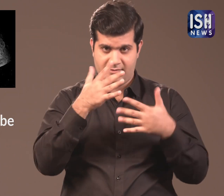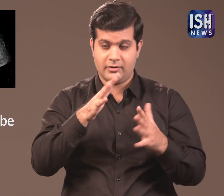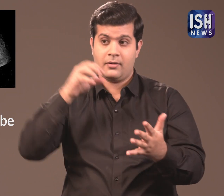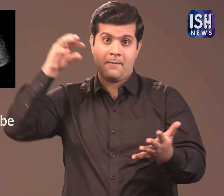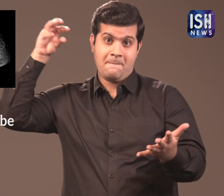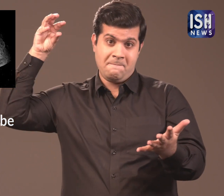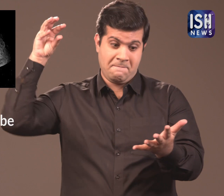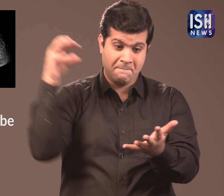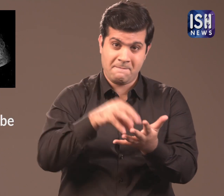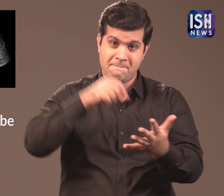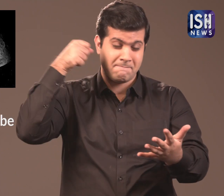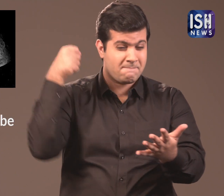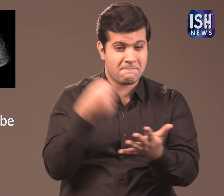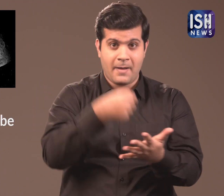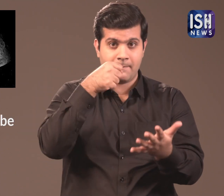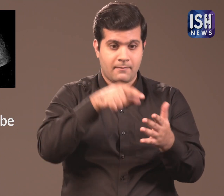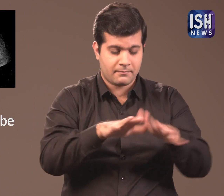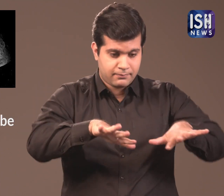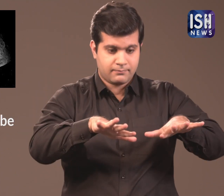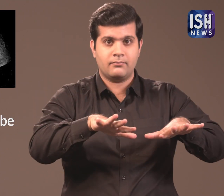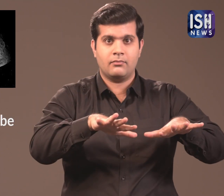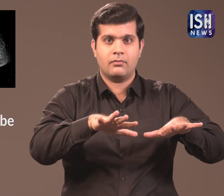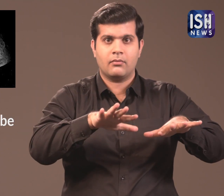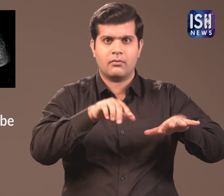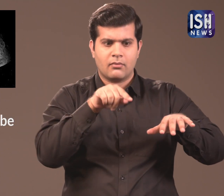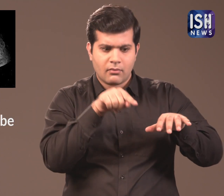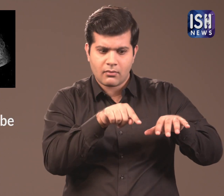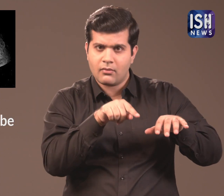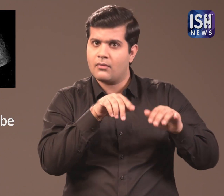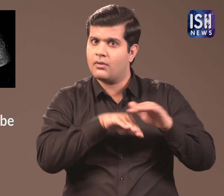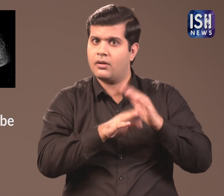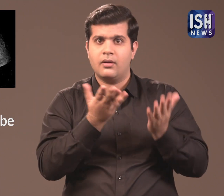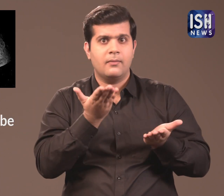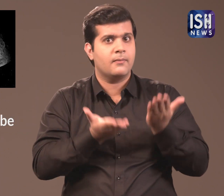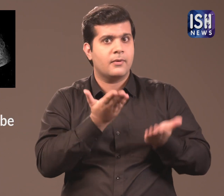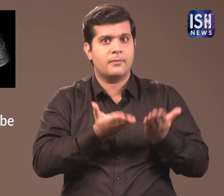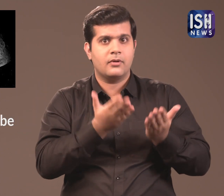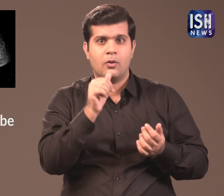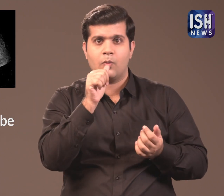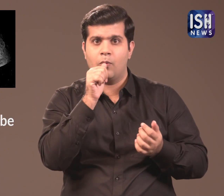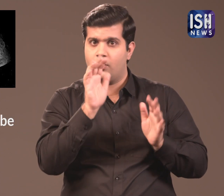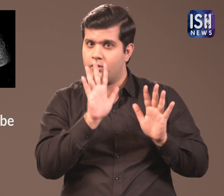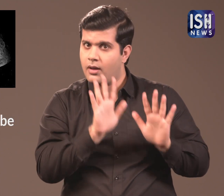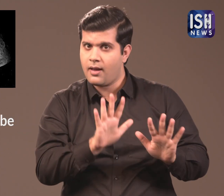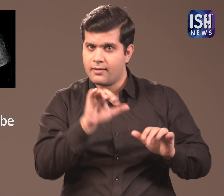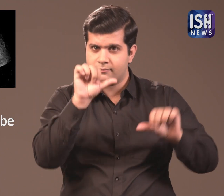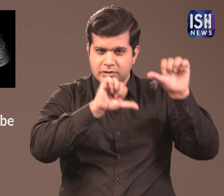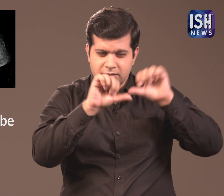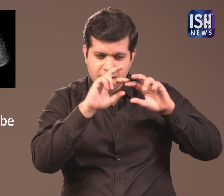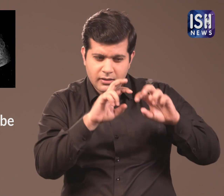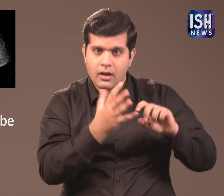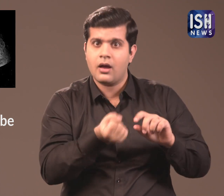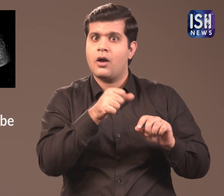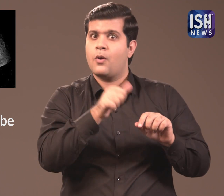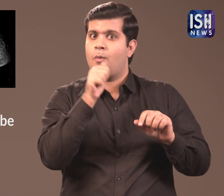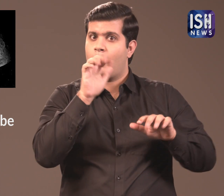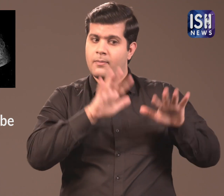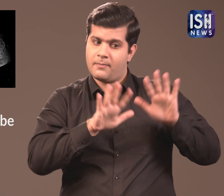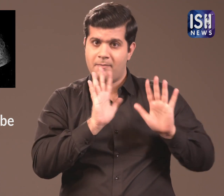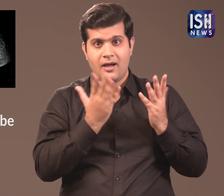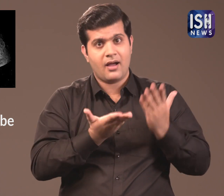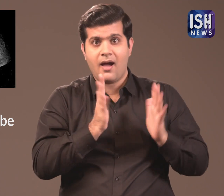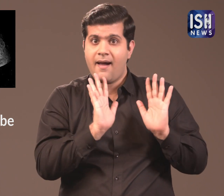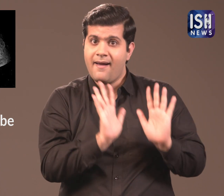Once it crash landed on the moon, it found that there maybe possibilities of water.